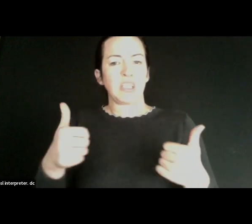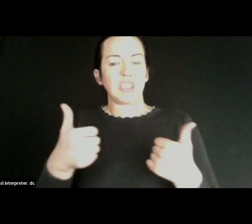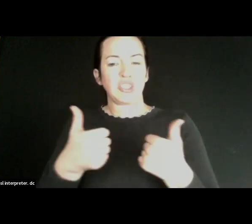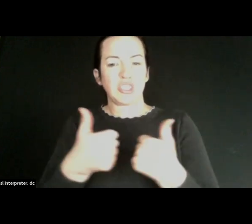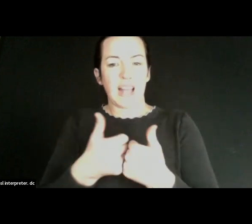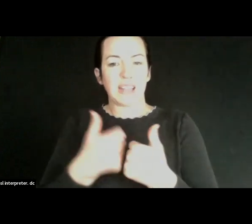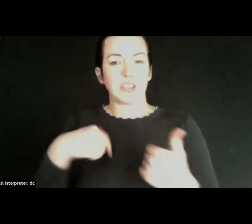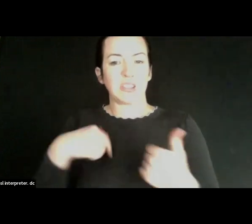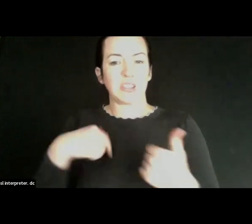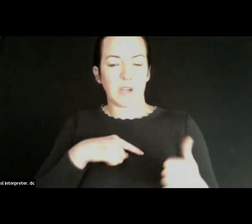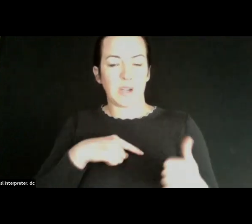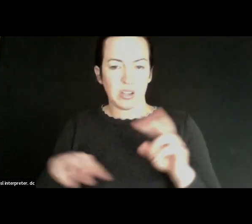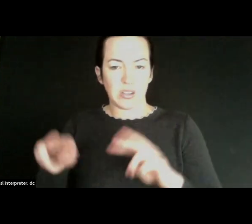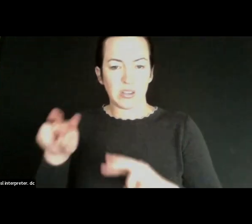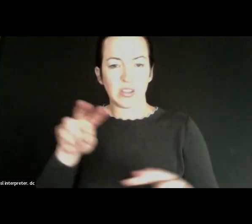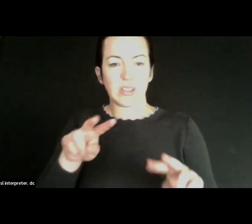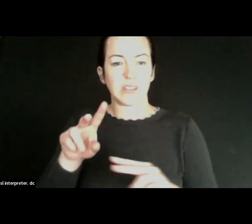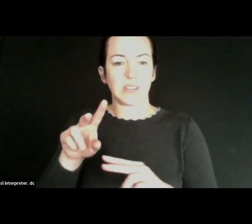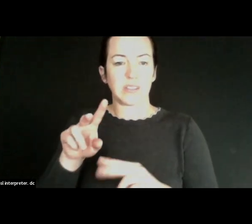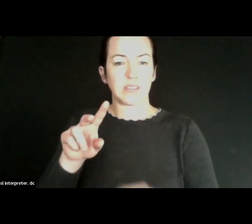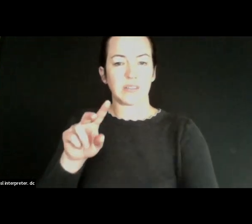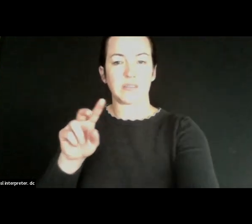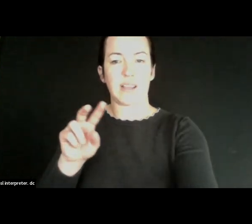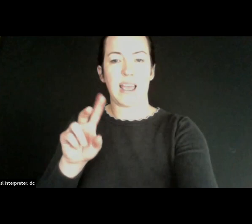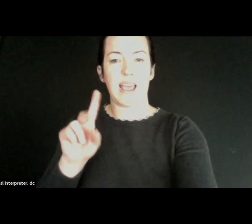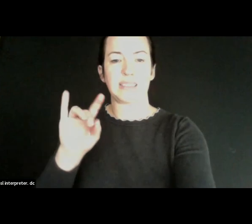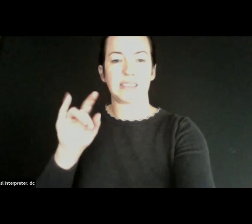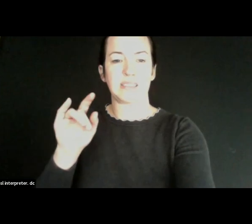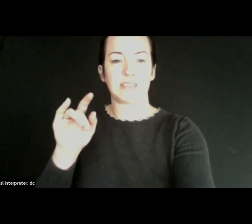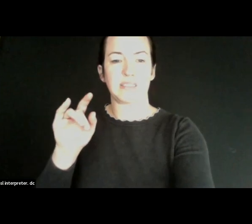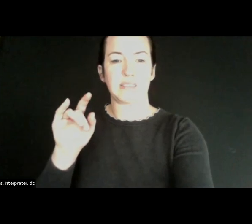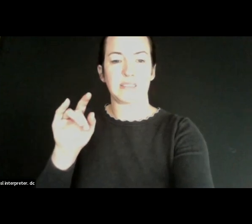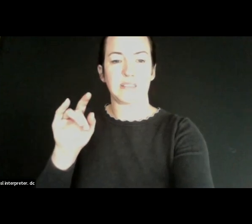We're looking at kind of digital inclusion is.you know, all our vulnerable populations,